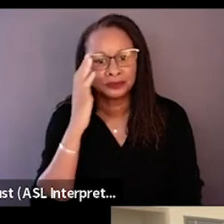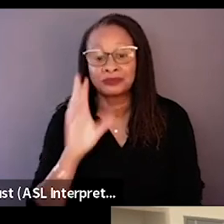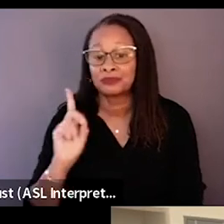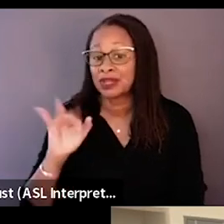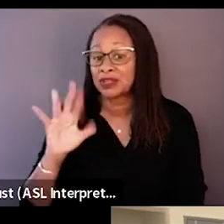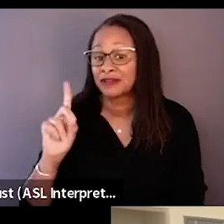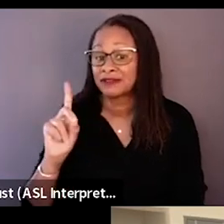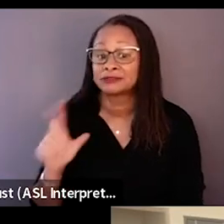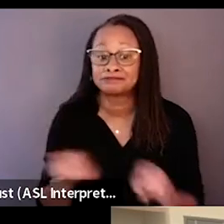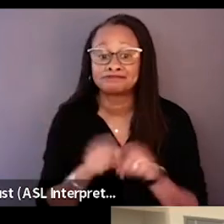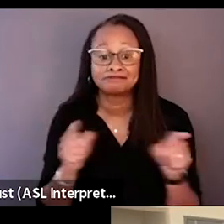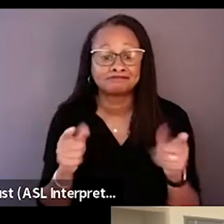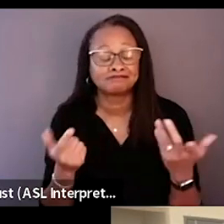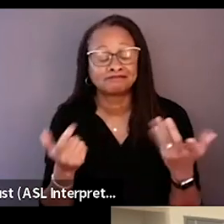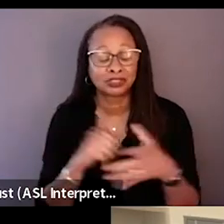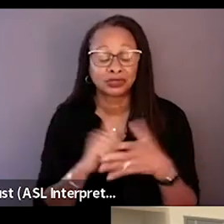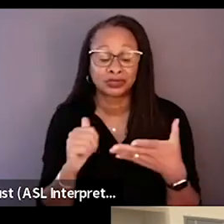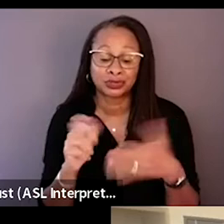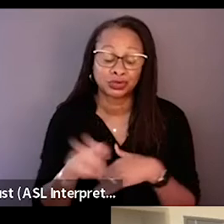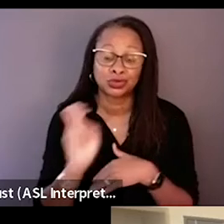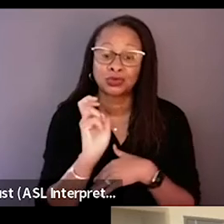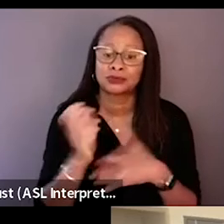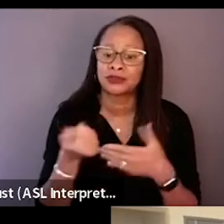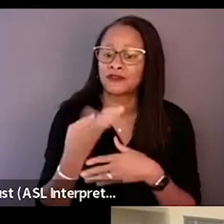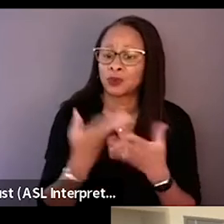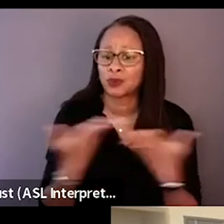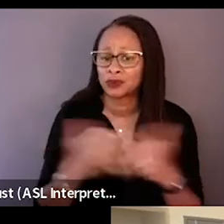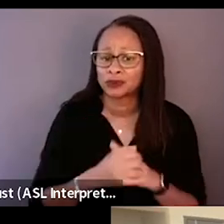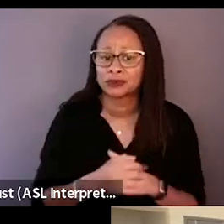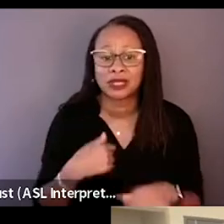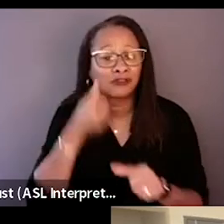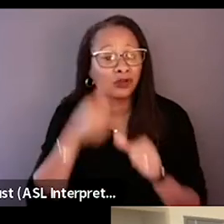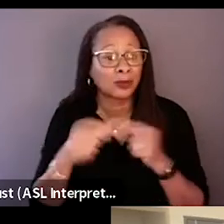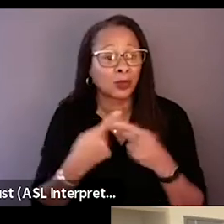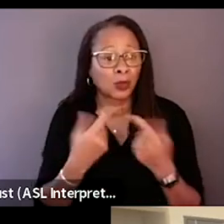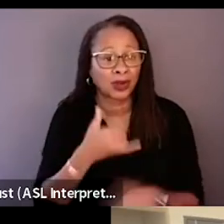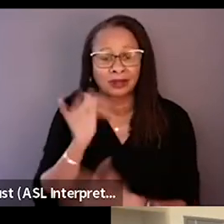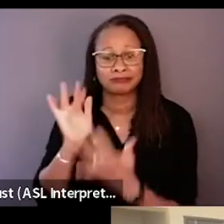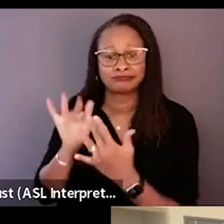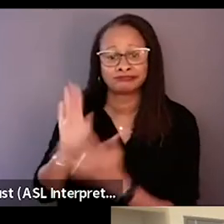As to film, it was a couple of things. I mean, I remember when I called you, and I think this was